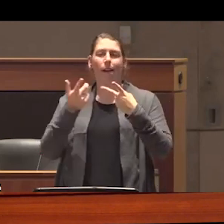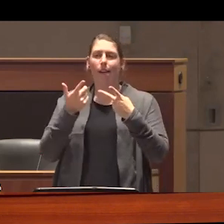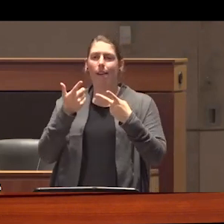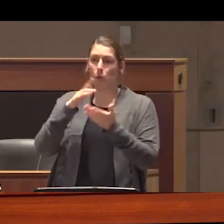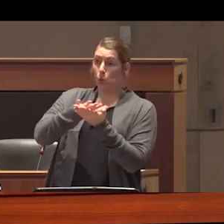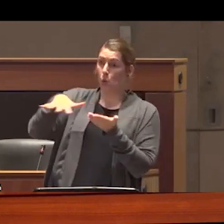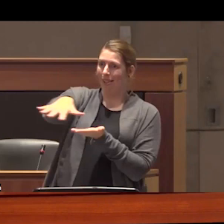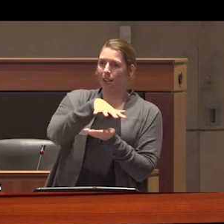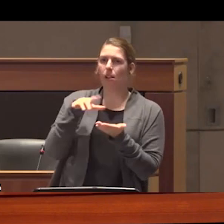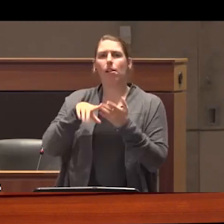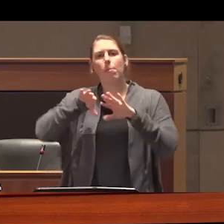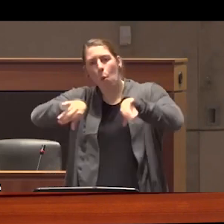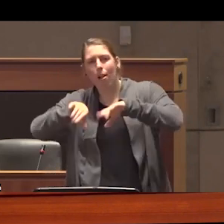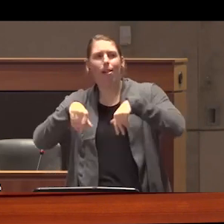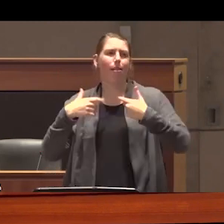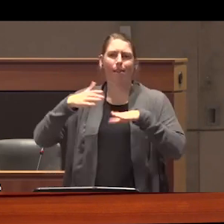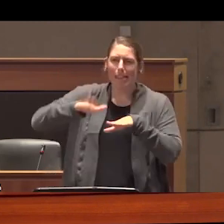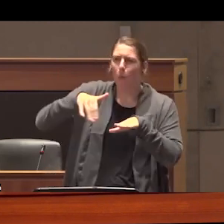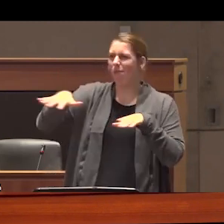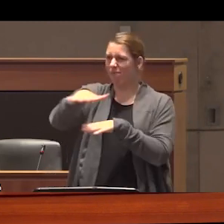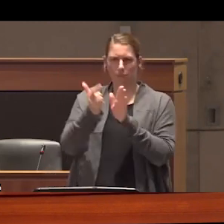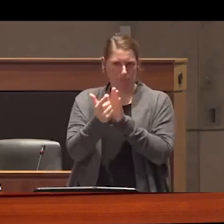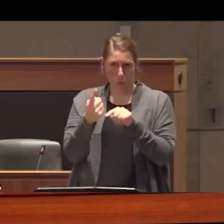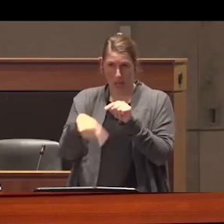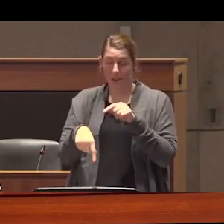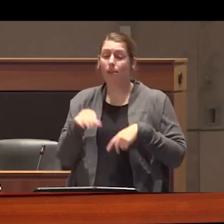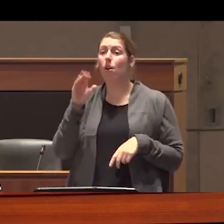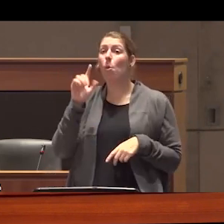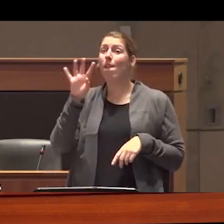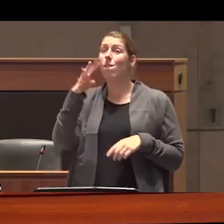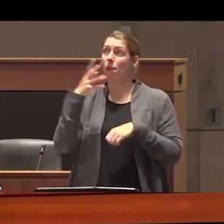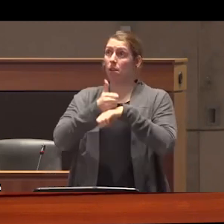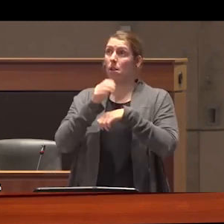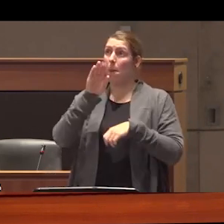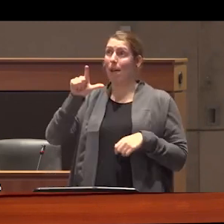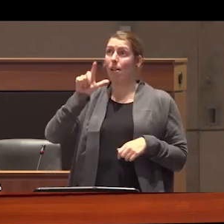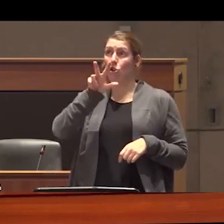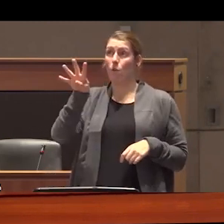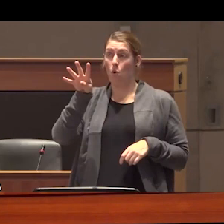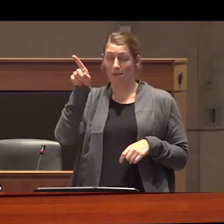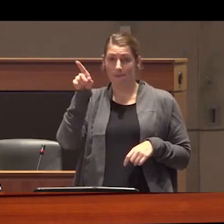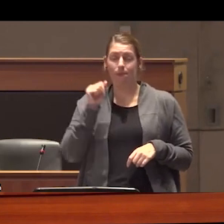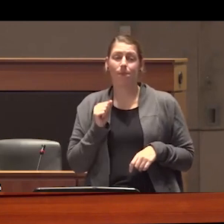waiting pool or a skate park and then on October 4th it introduced Bill 34 which would will Rec